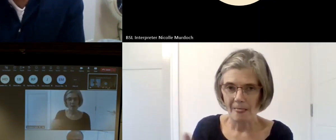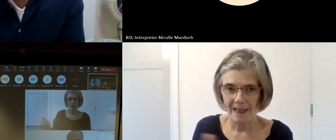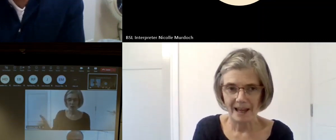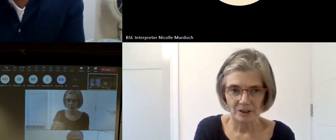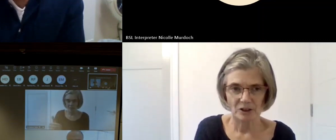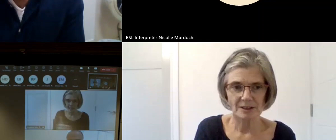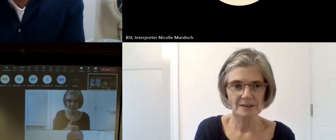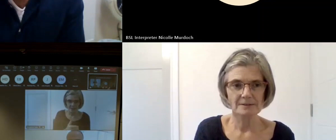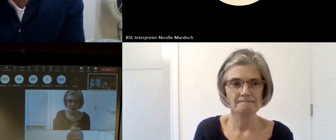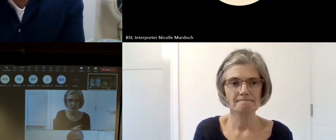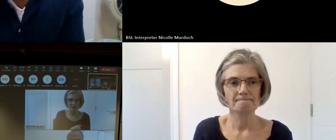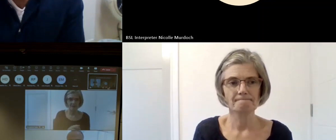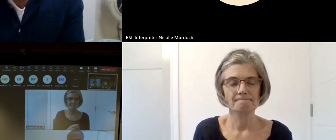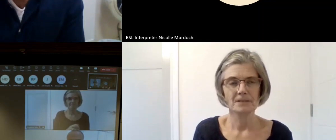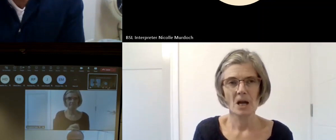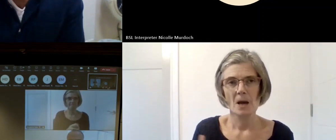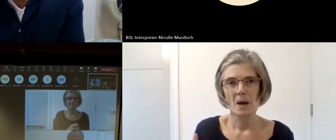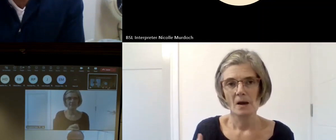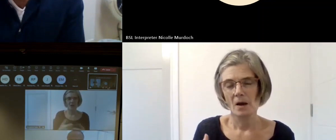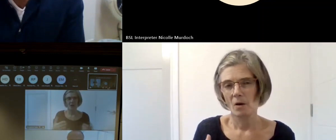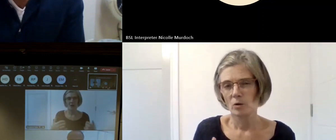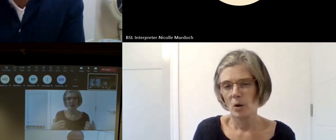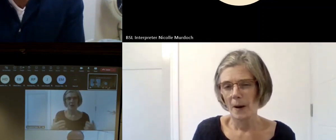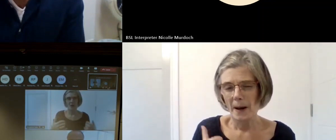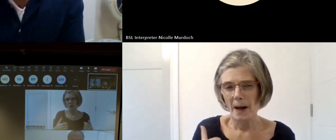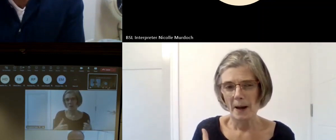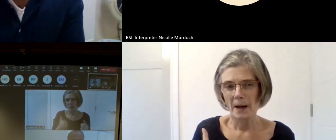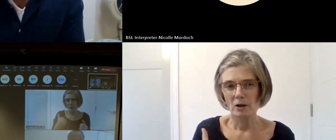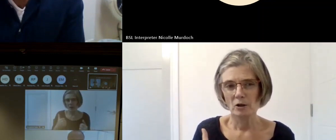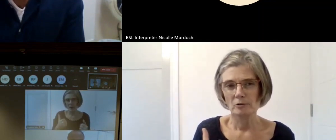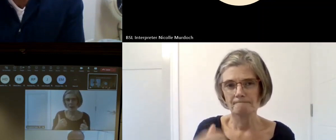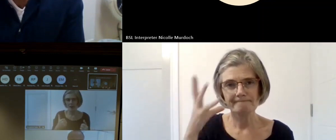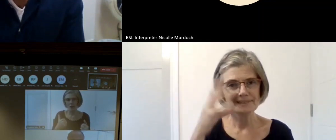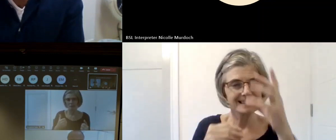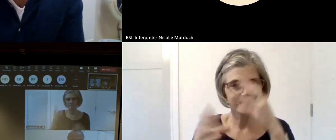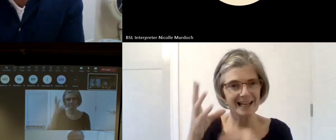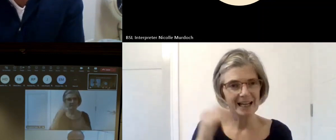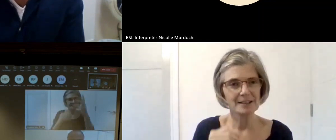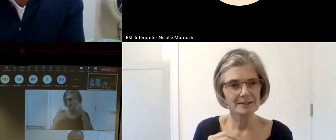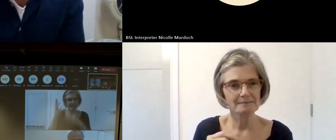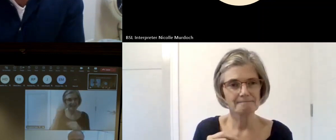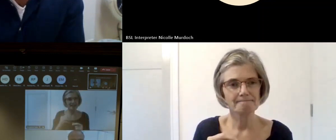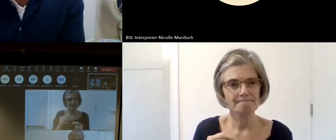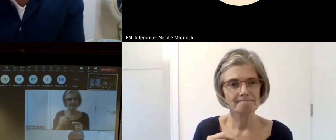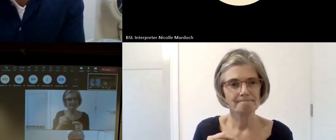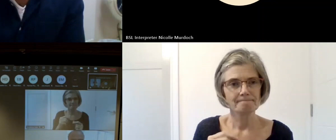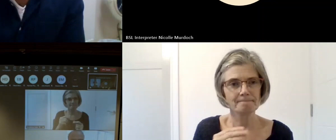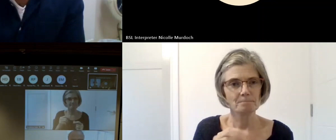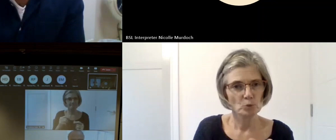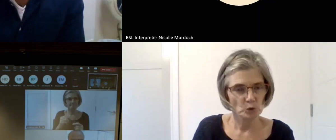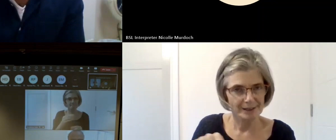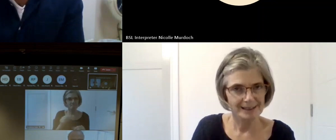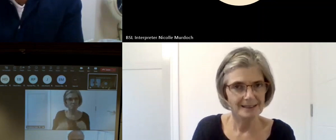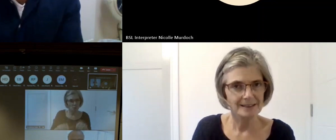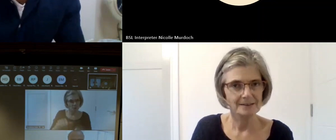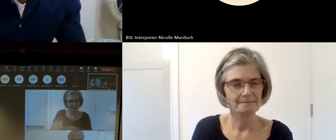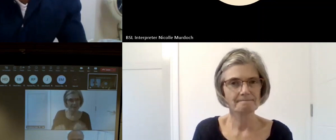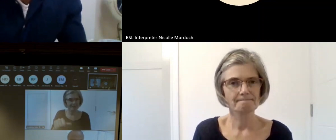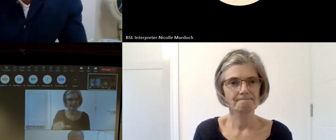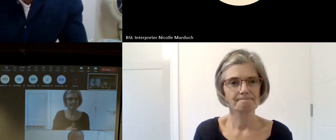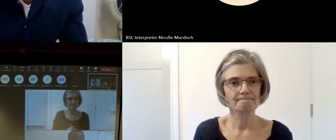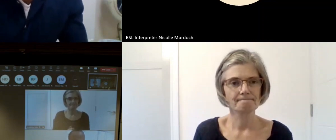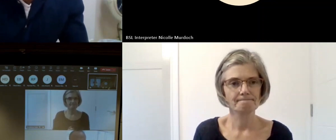and learn how Heritage sector organizations work and volunteering as a pathway for that yeah so